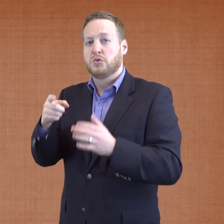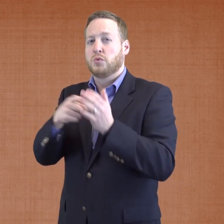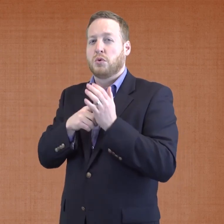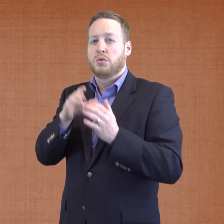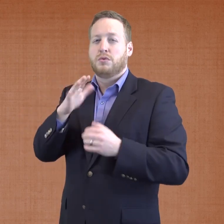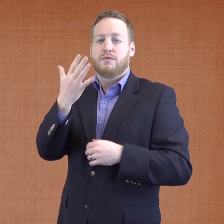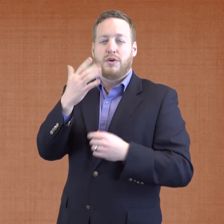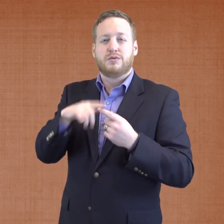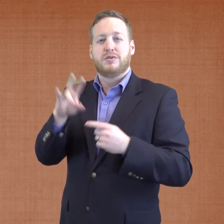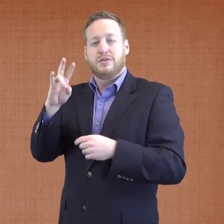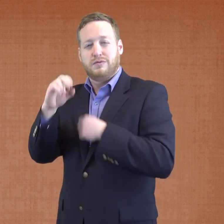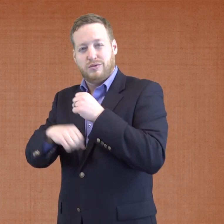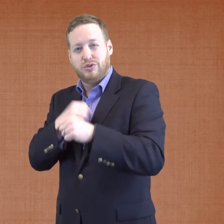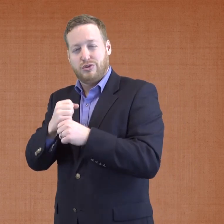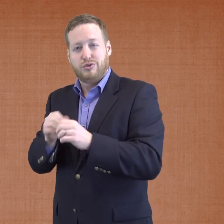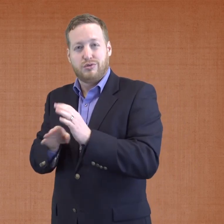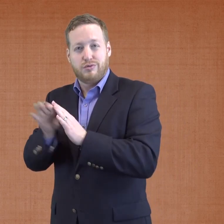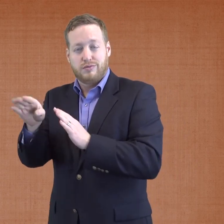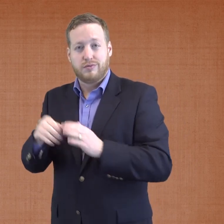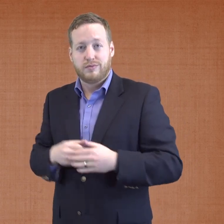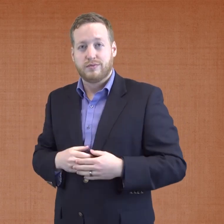requiring 5 to 7 years to develop.